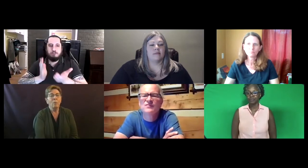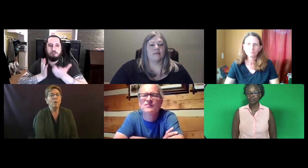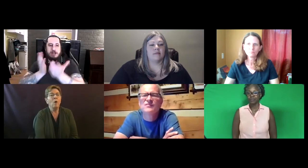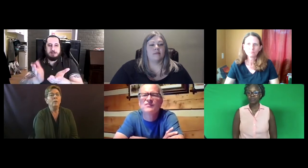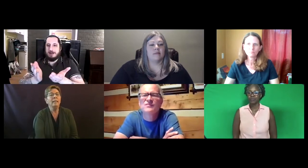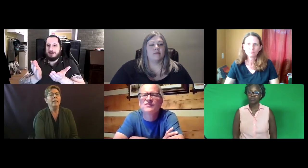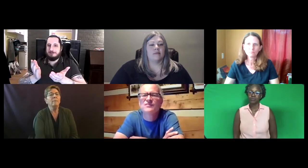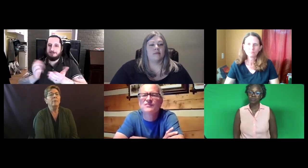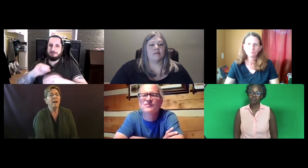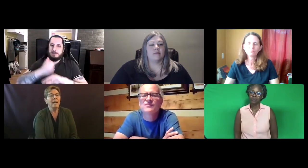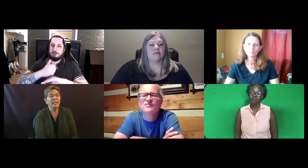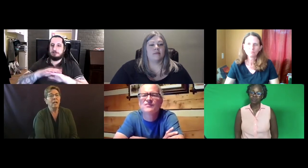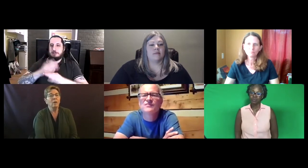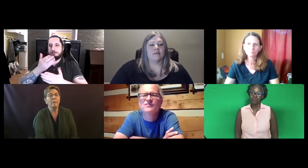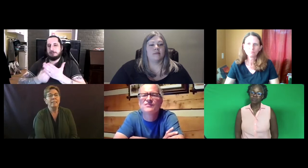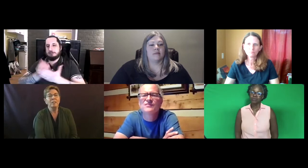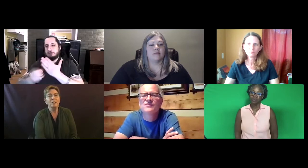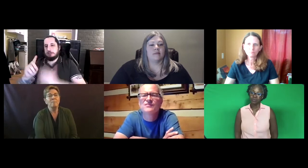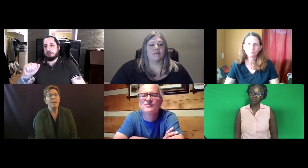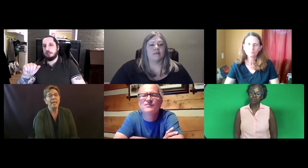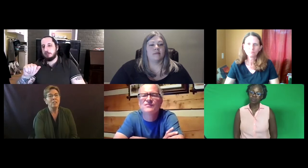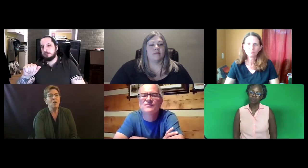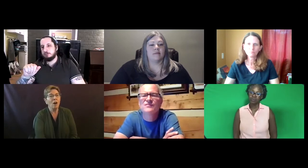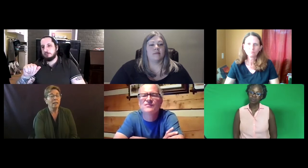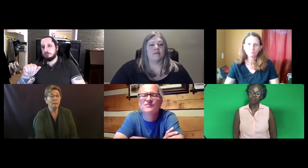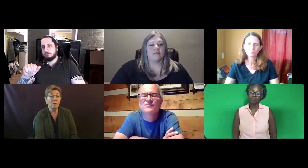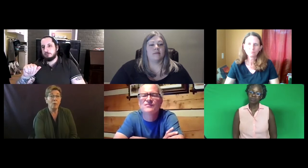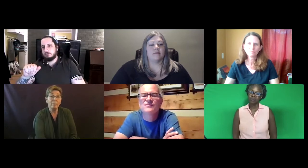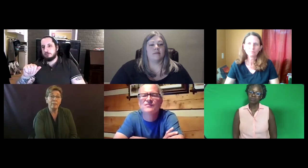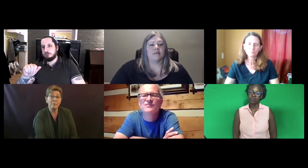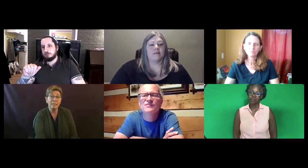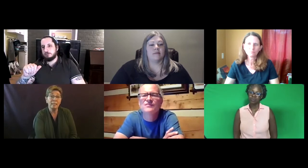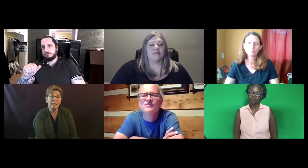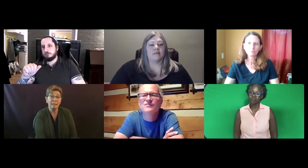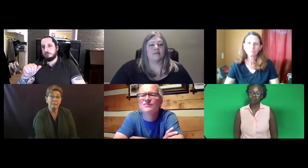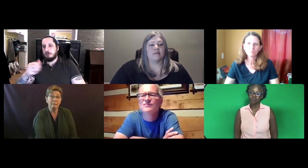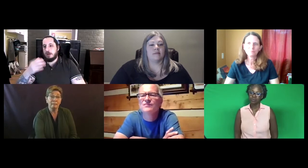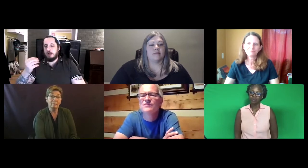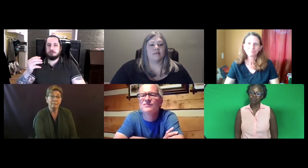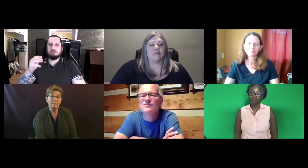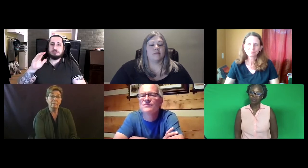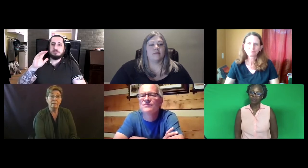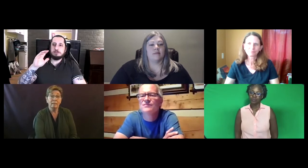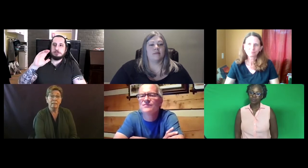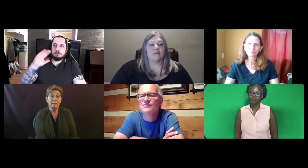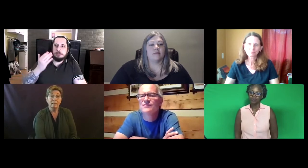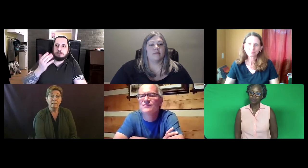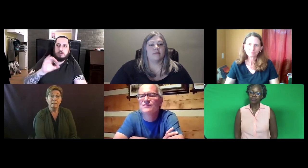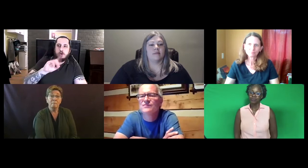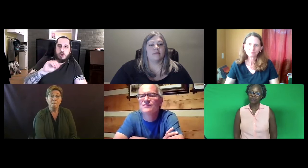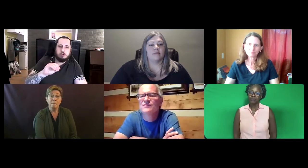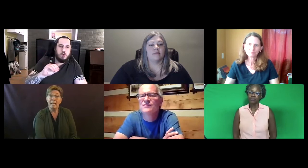We're only providing a recommendation based on quite a bit of missing data.